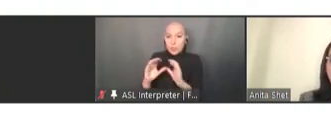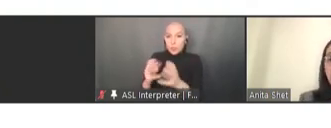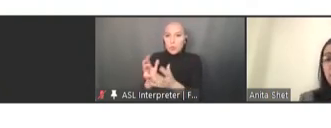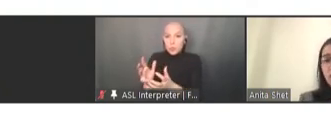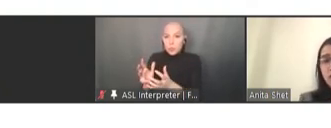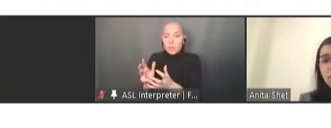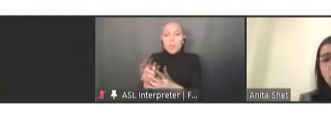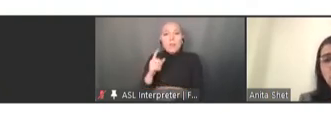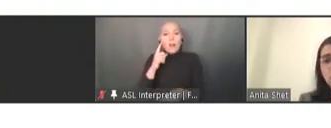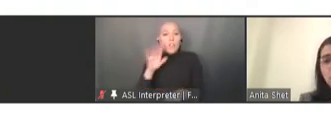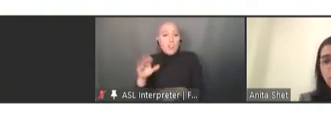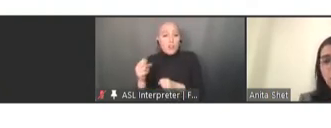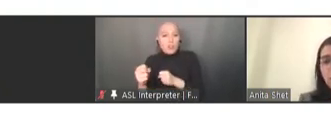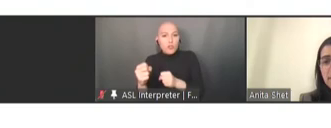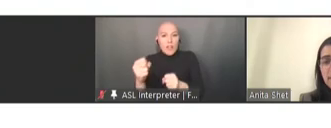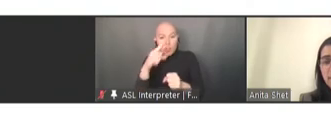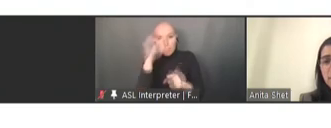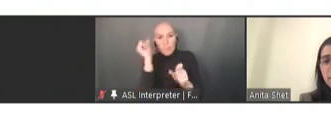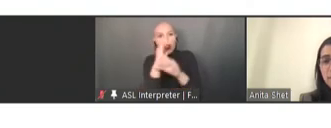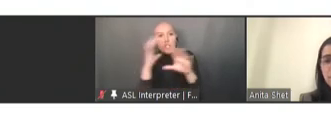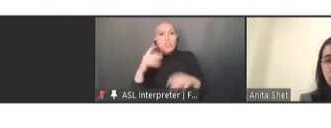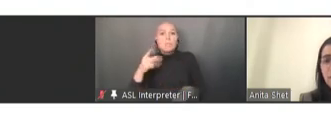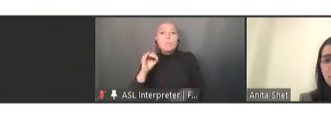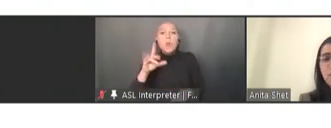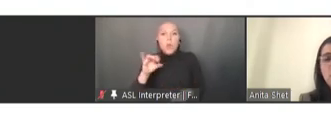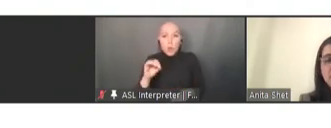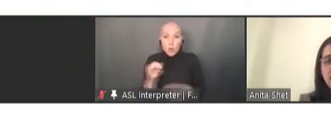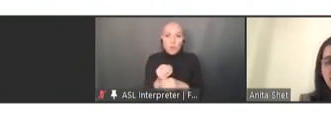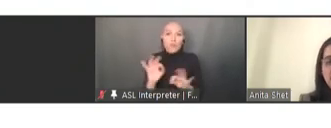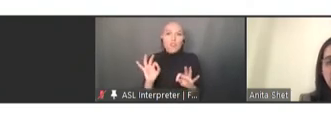envision a polio-free world. We can move on to the next slide.